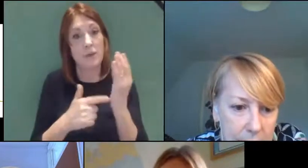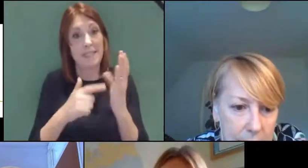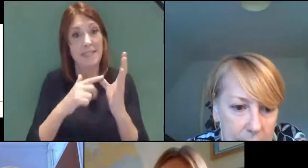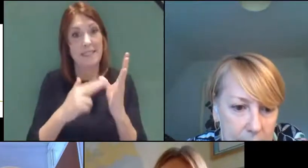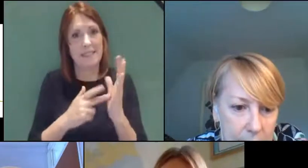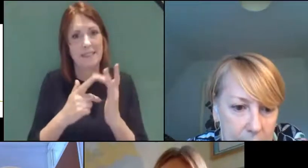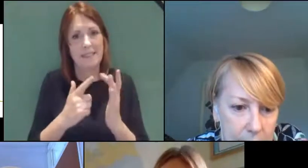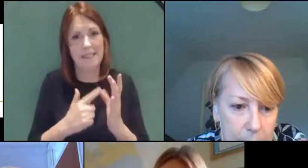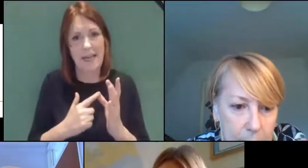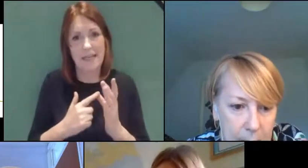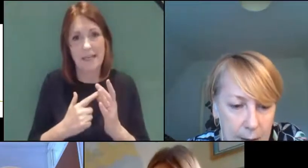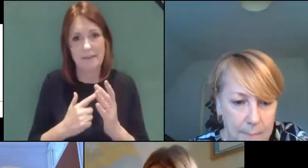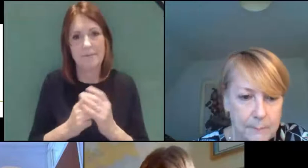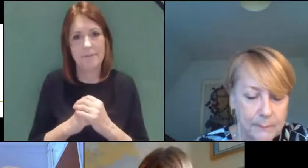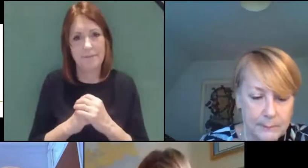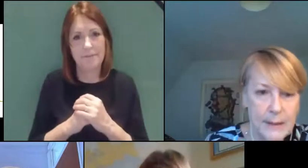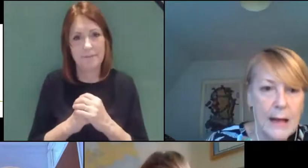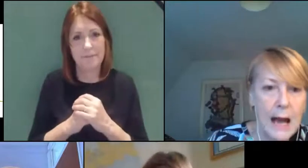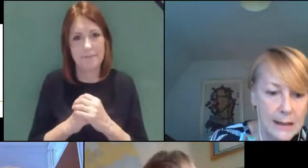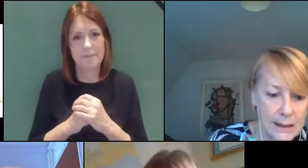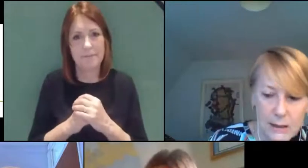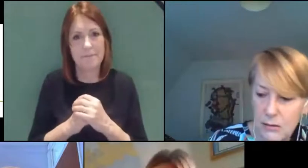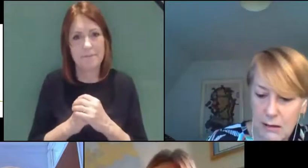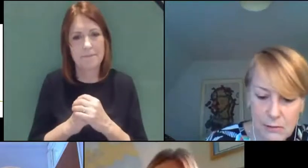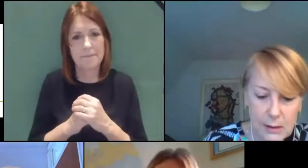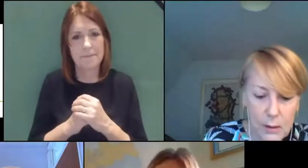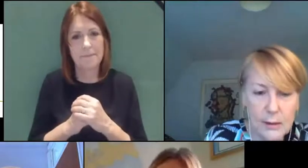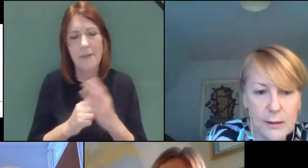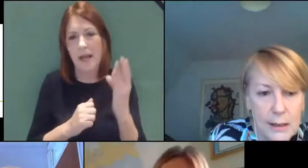Can you can you hear me now Alison? Yeah I can hear you really well.